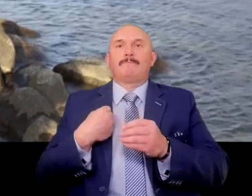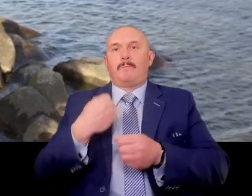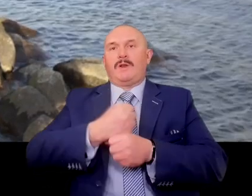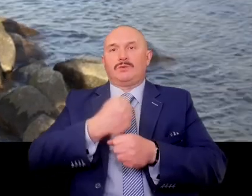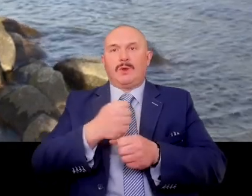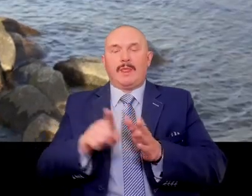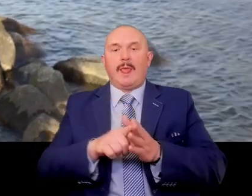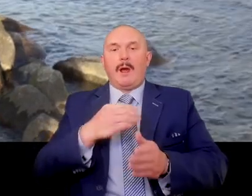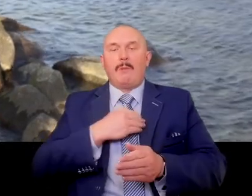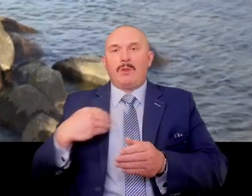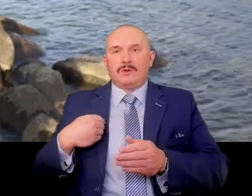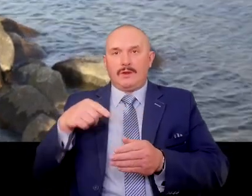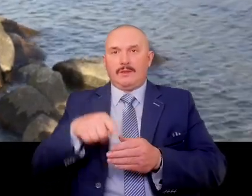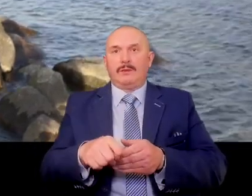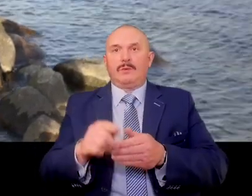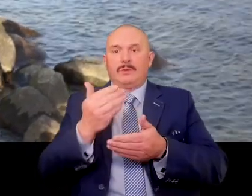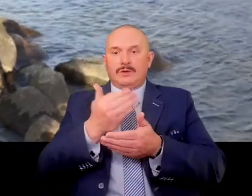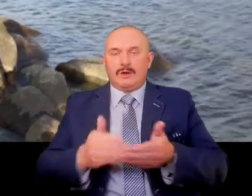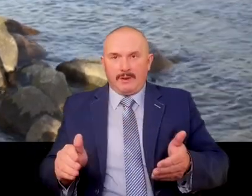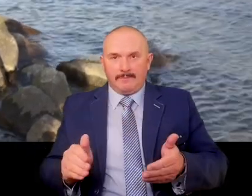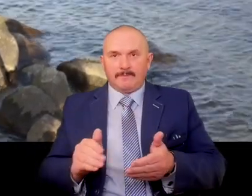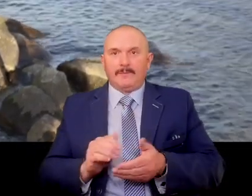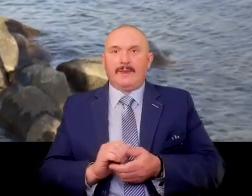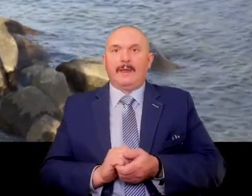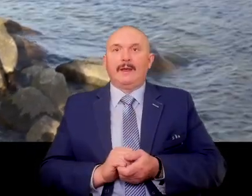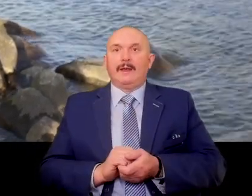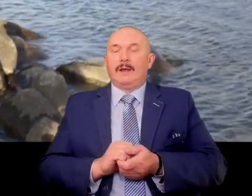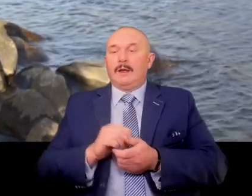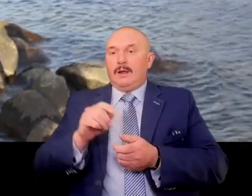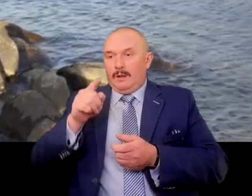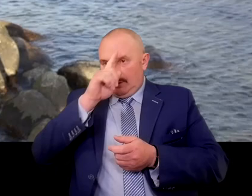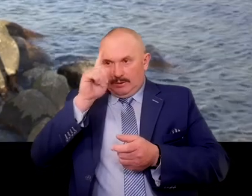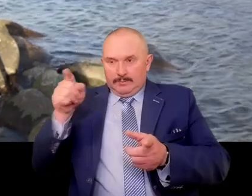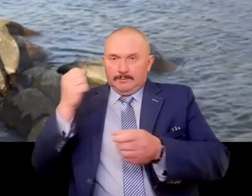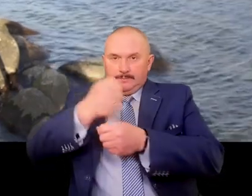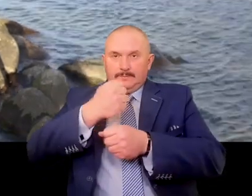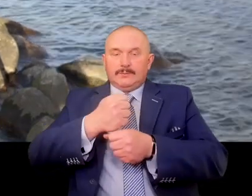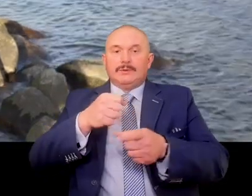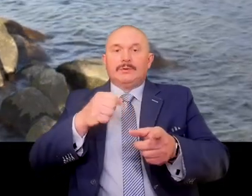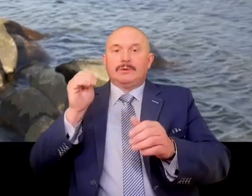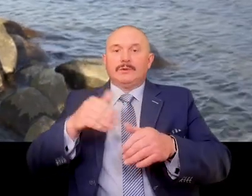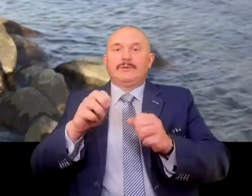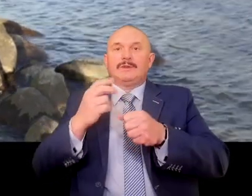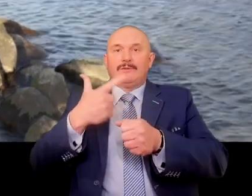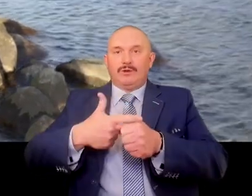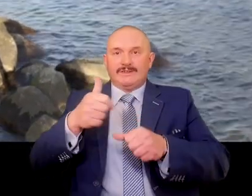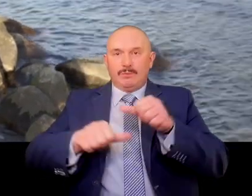Thanks to their hard and arduous work, we regained this strip of coastline in 1920.